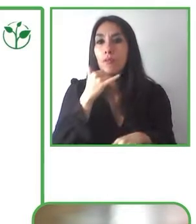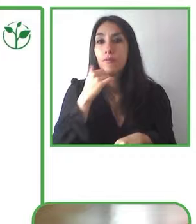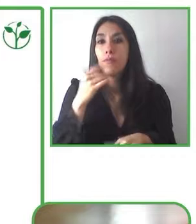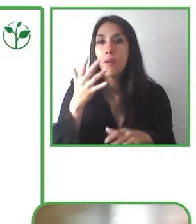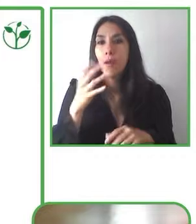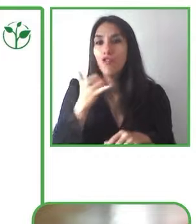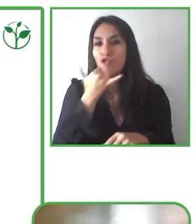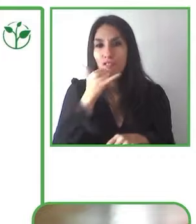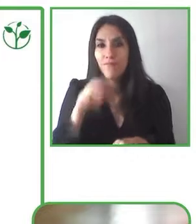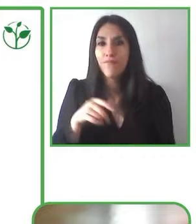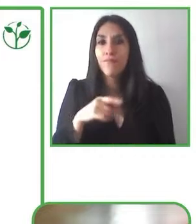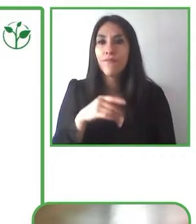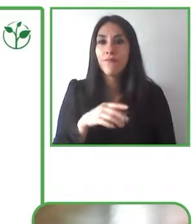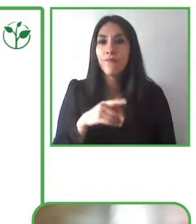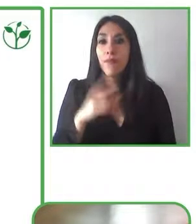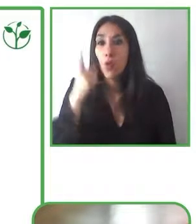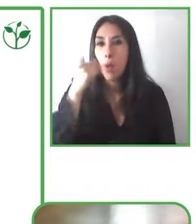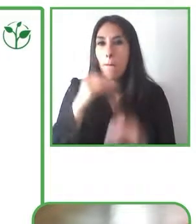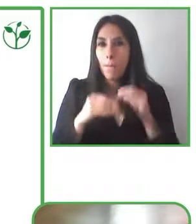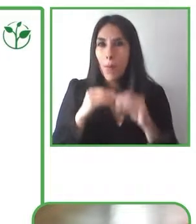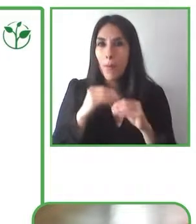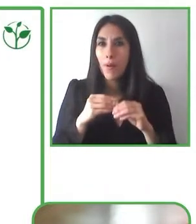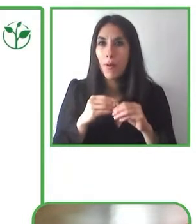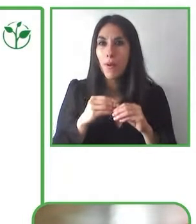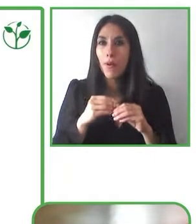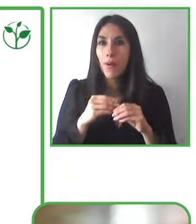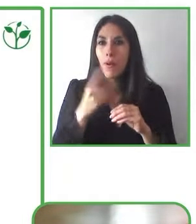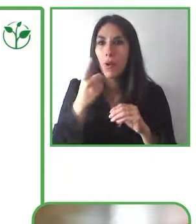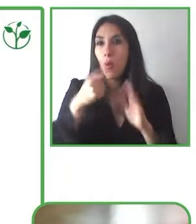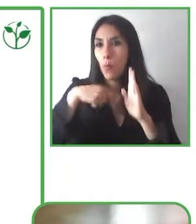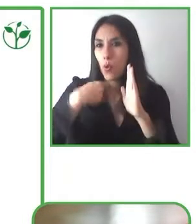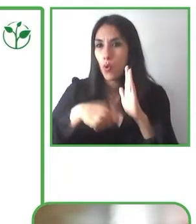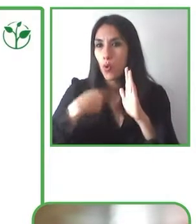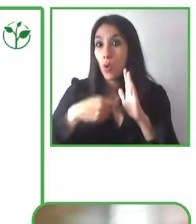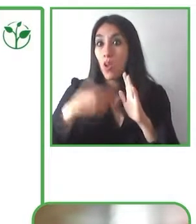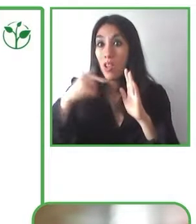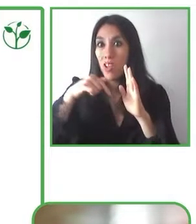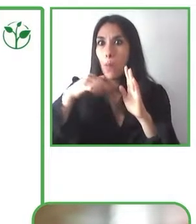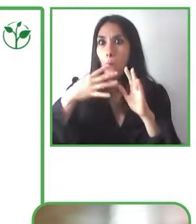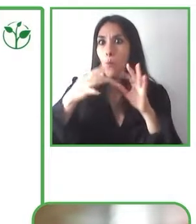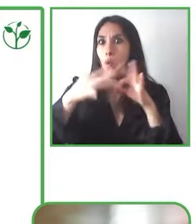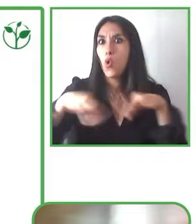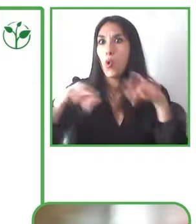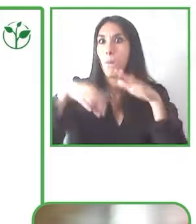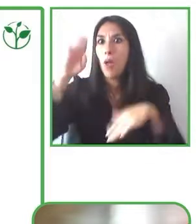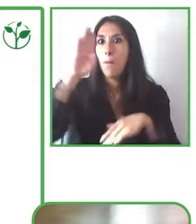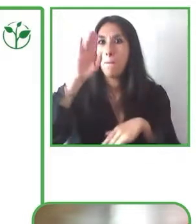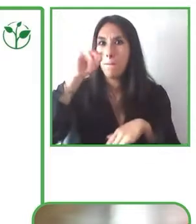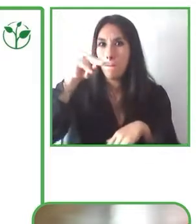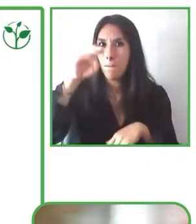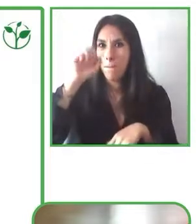So, one of our greatest cultural developments are the contemporary analysis